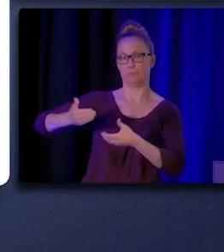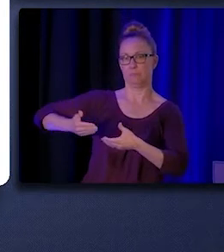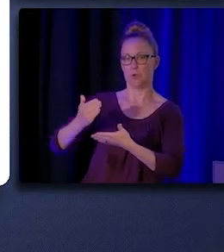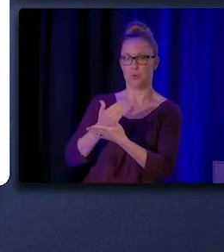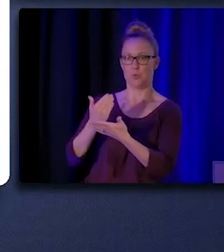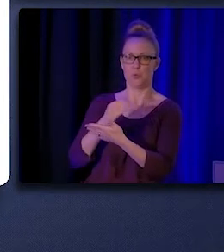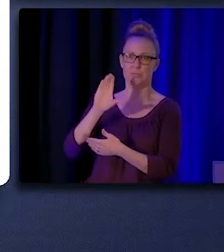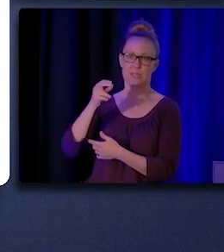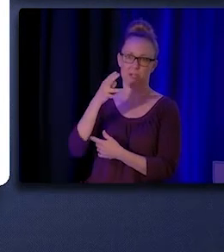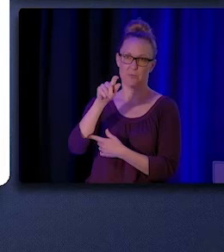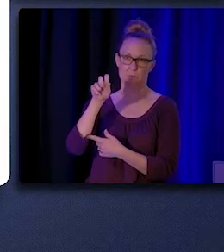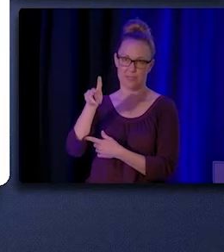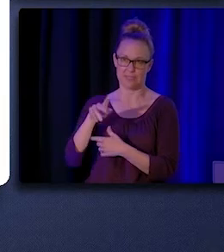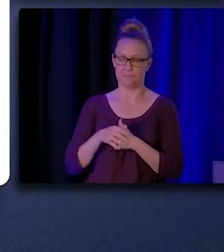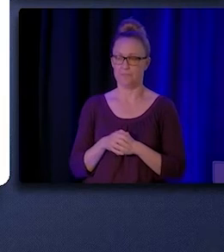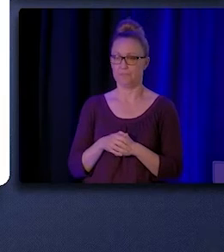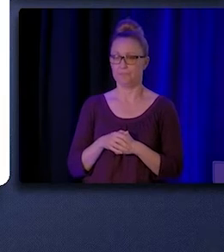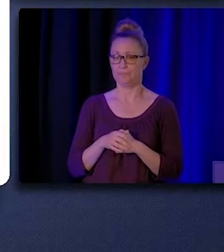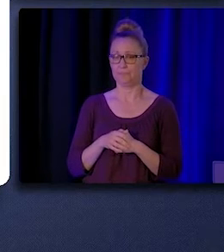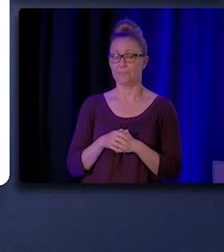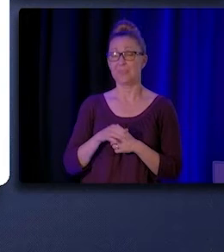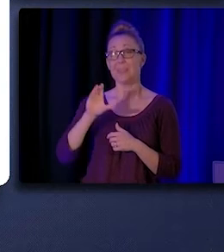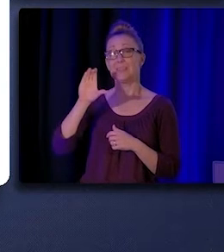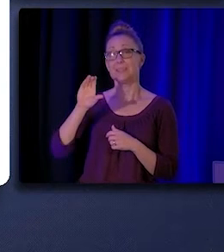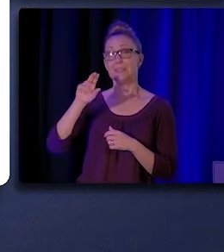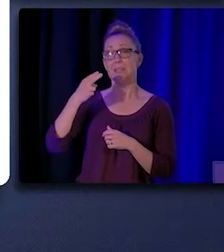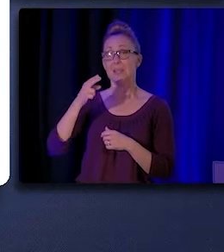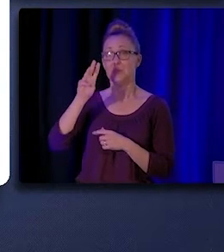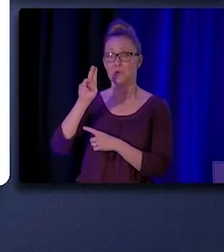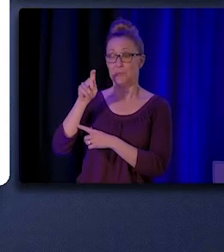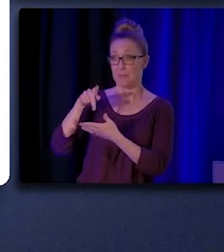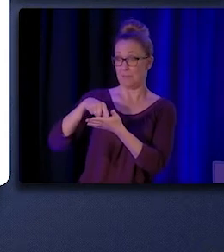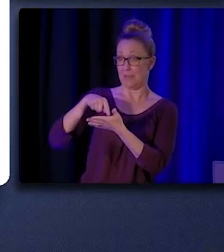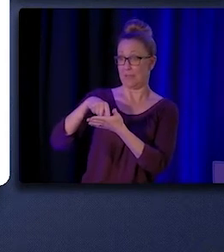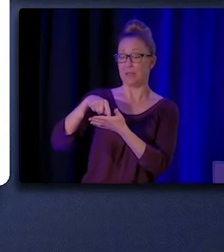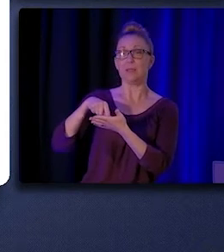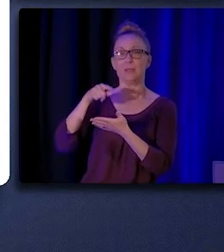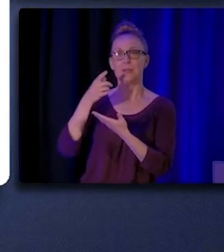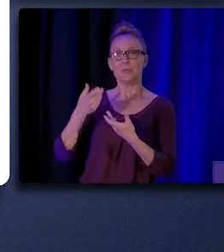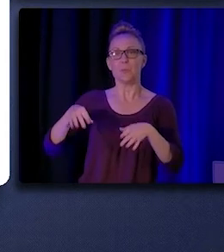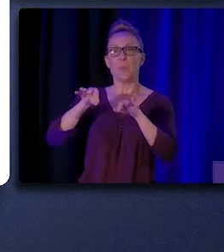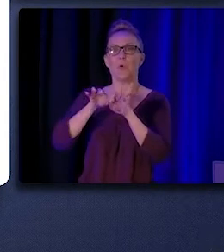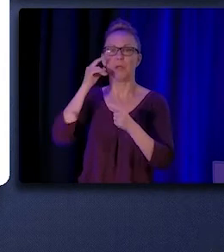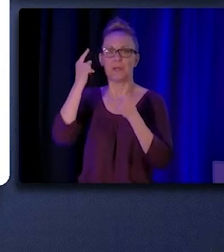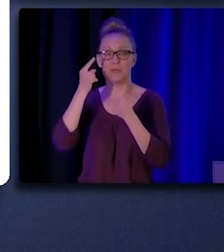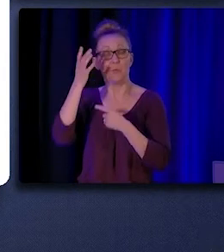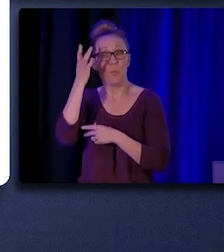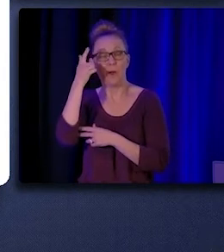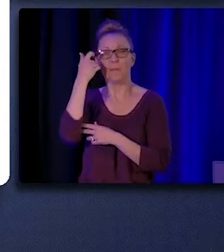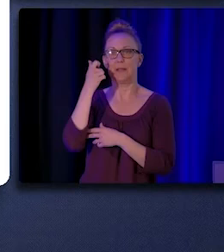So the reason why CHW/P billing is so important to think about right now is in terms of rural sustainability.